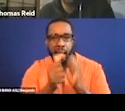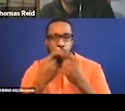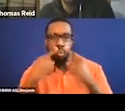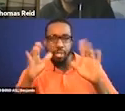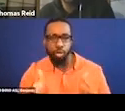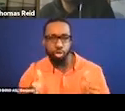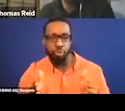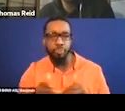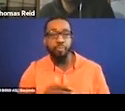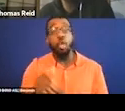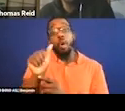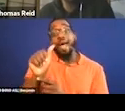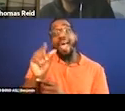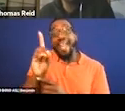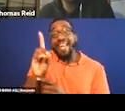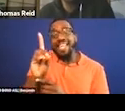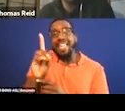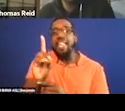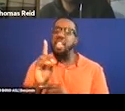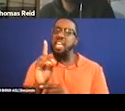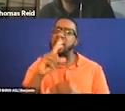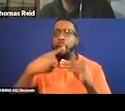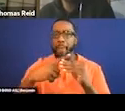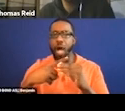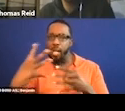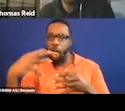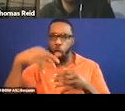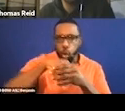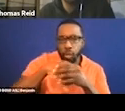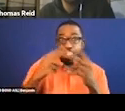Sighted view was also glean information about a film silently.